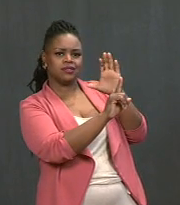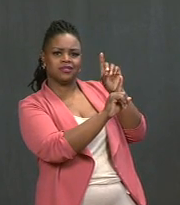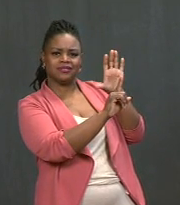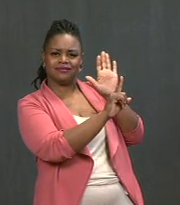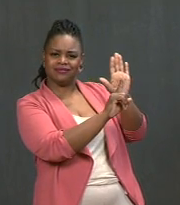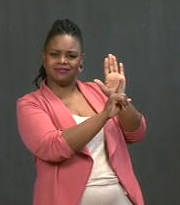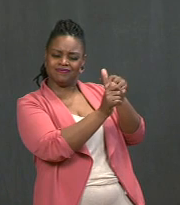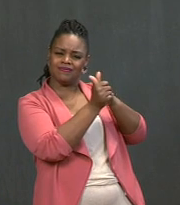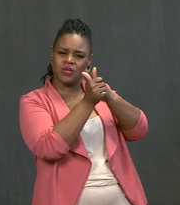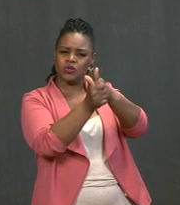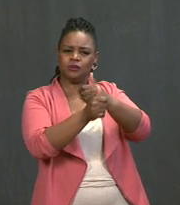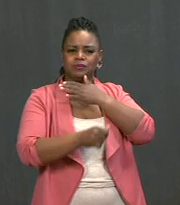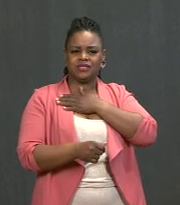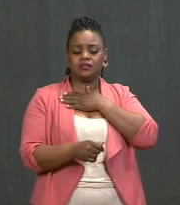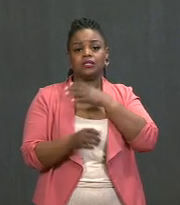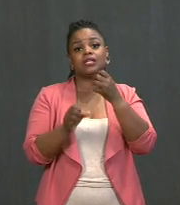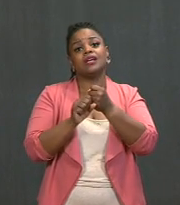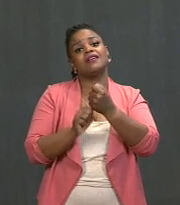Get vaccinated when it's your turn.